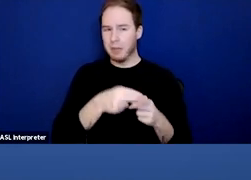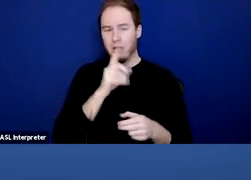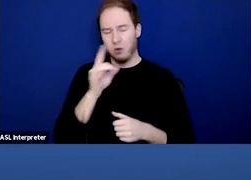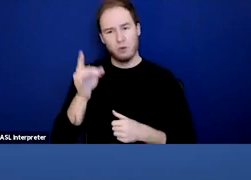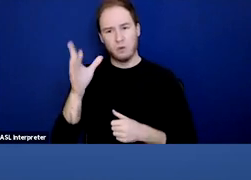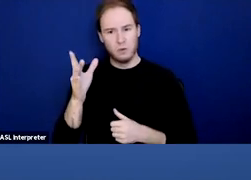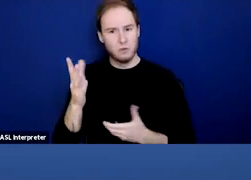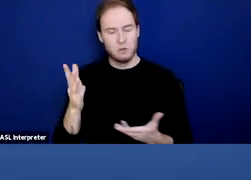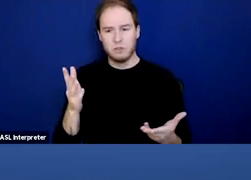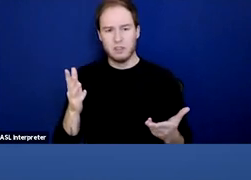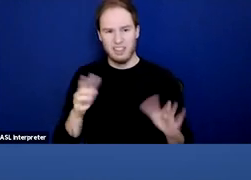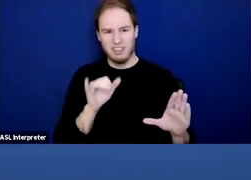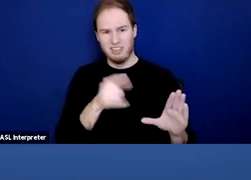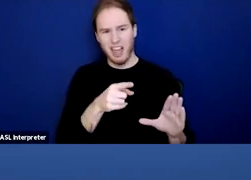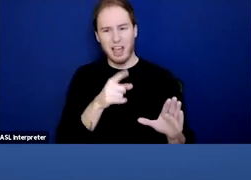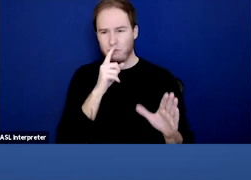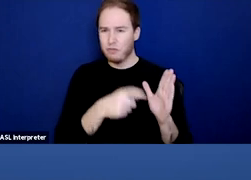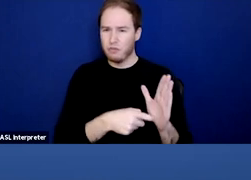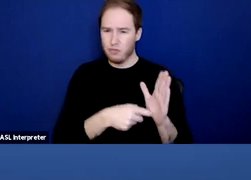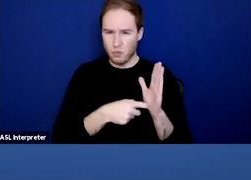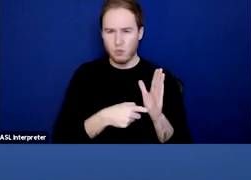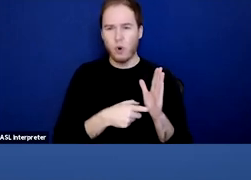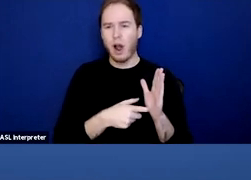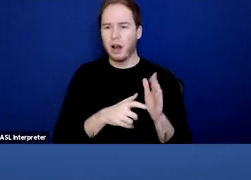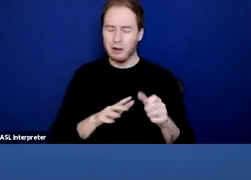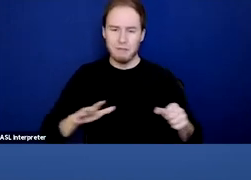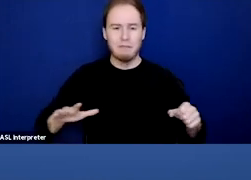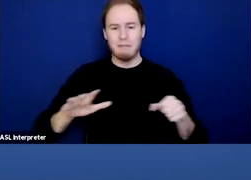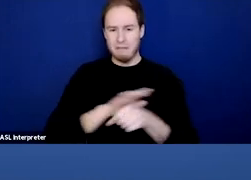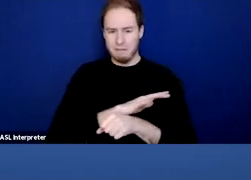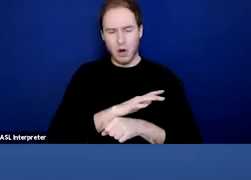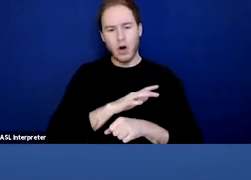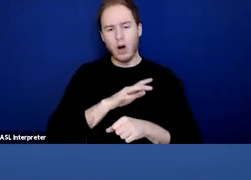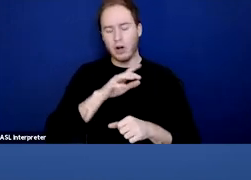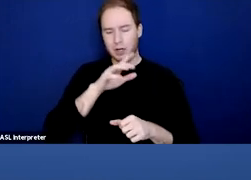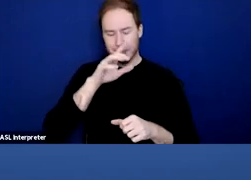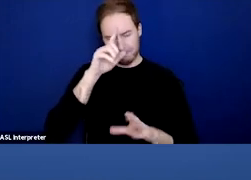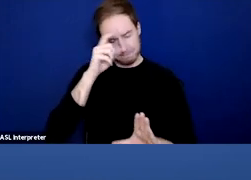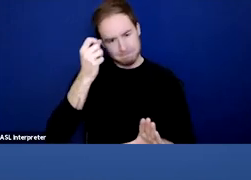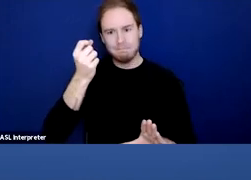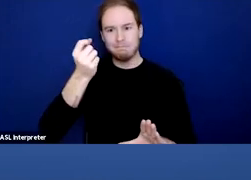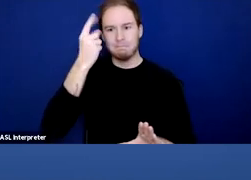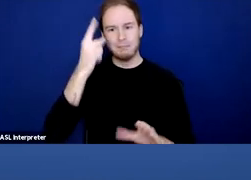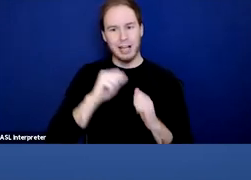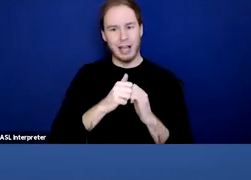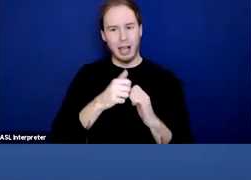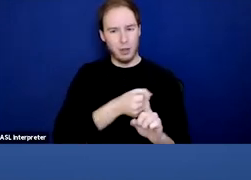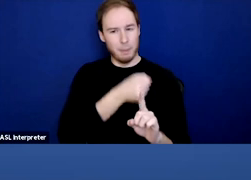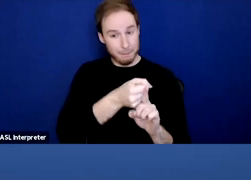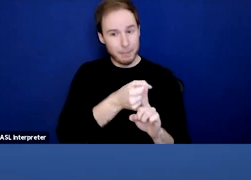that it really requires a full understanding of its impact and more importantly, ways to reduce or eliminate it.